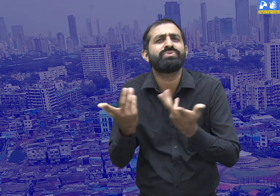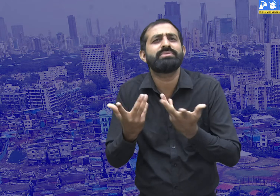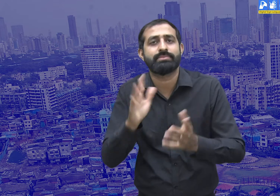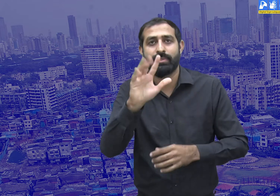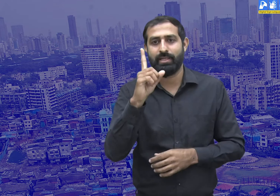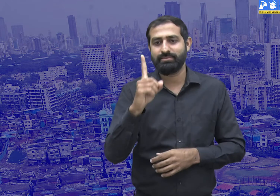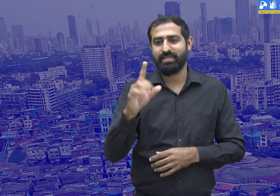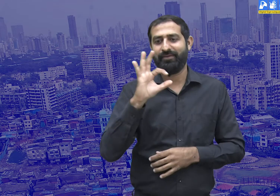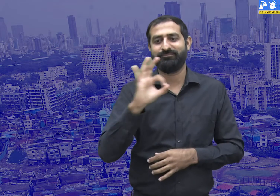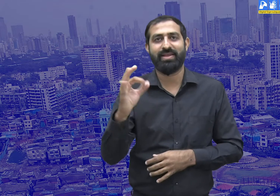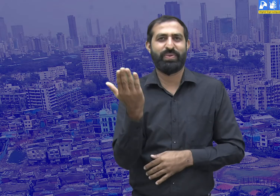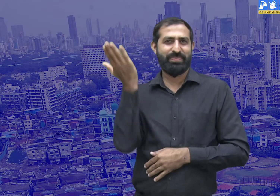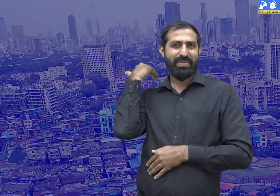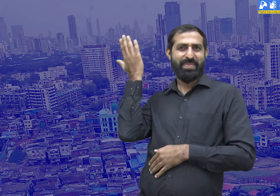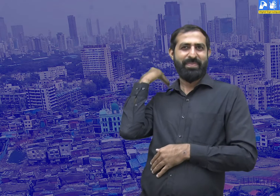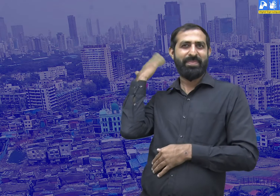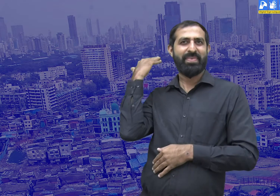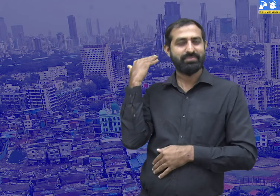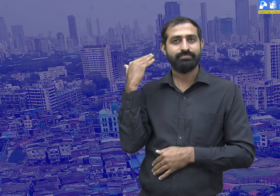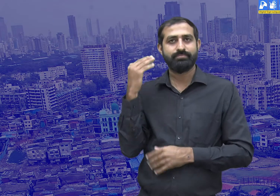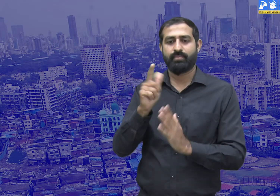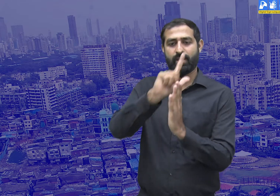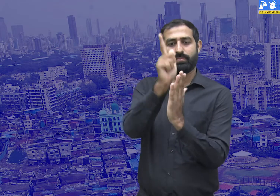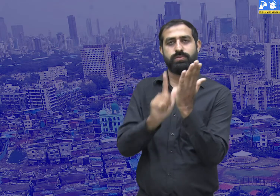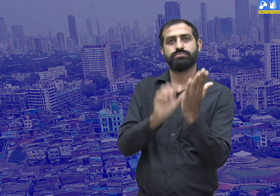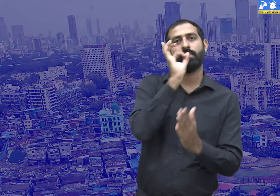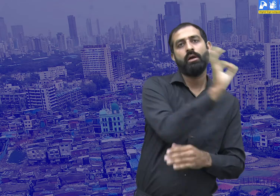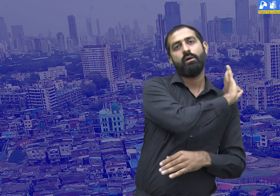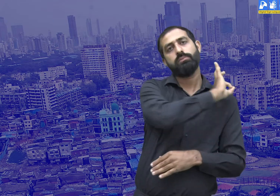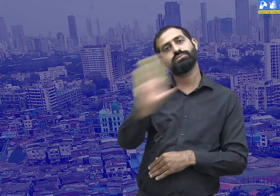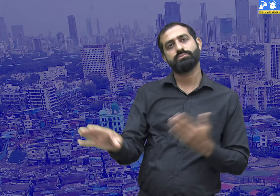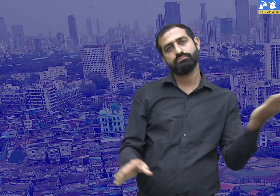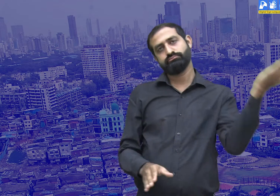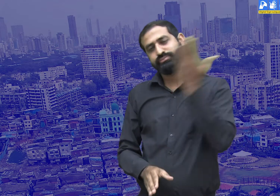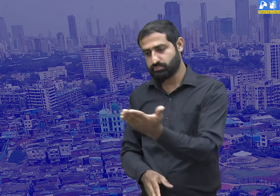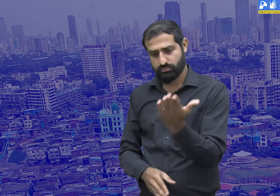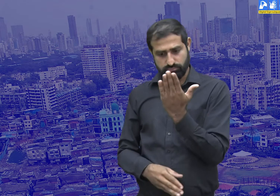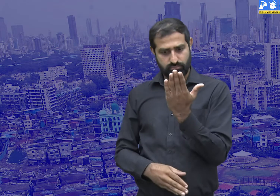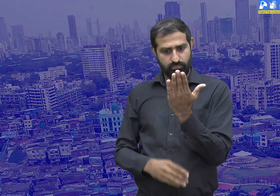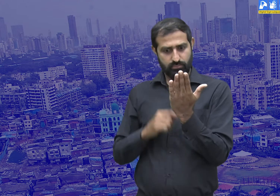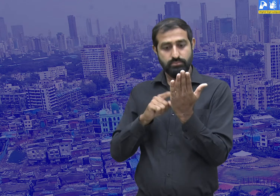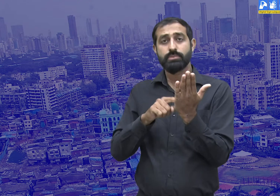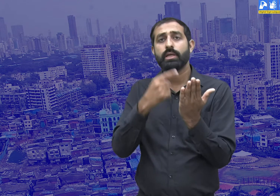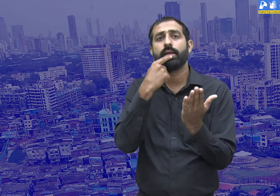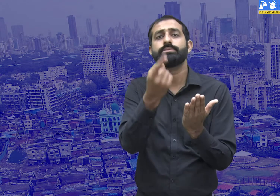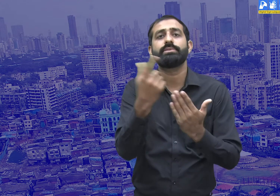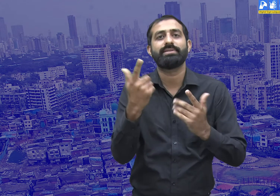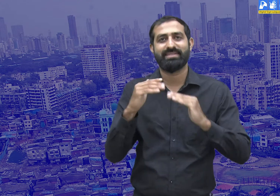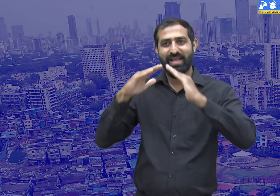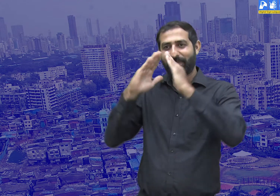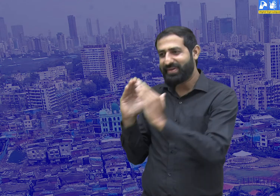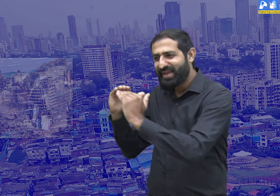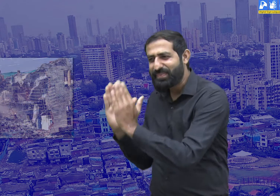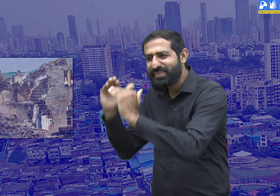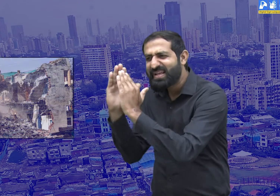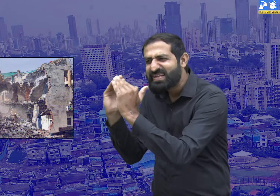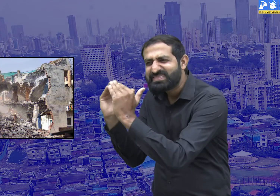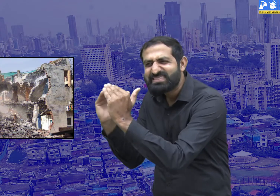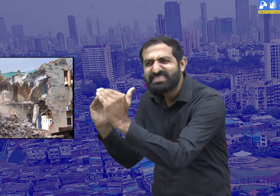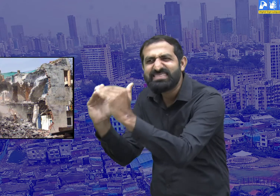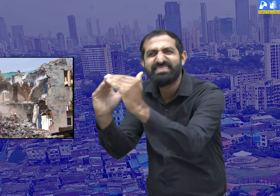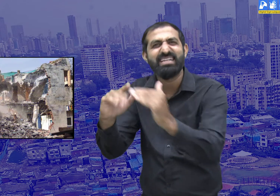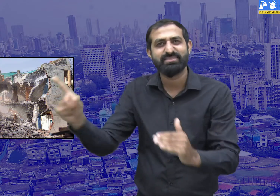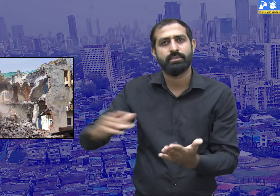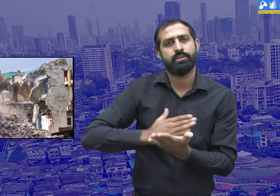Last week some people had come with a notice that everyone